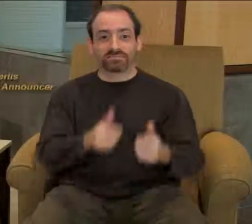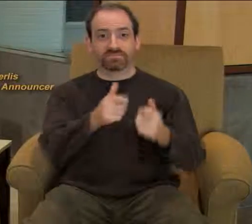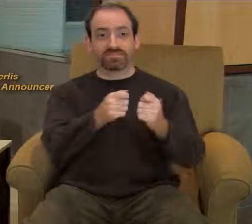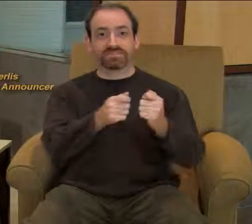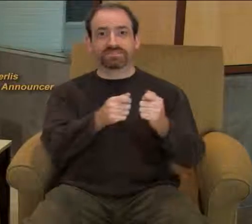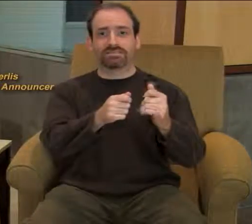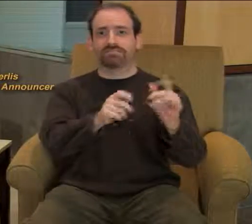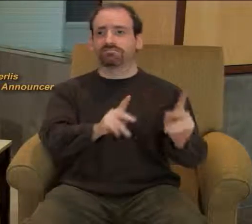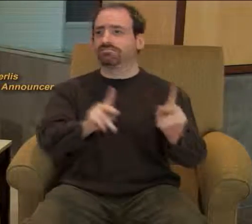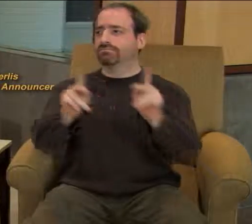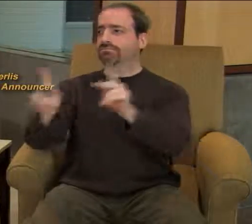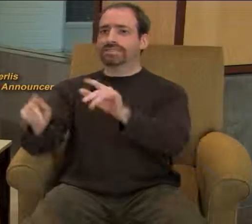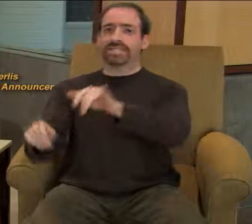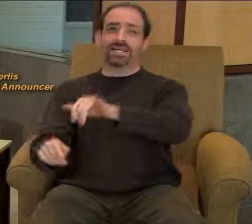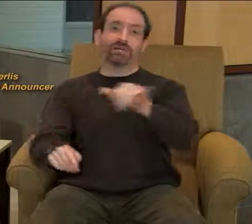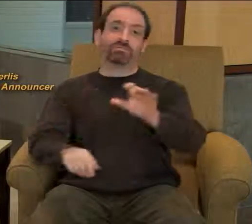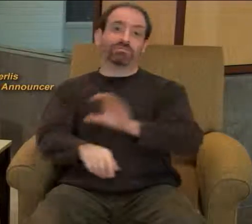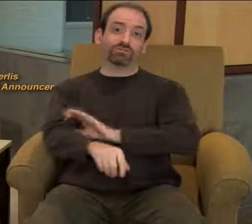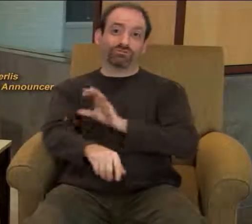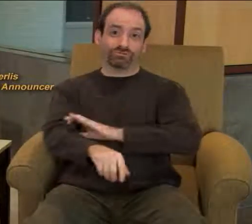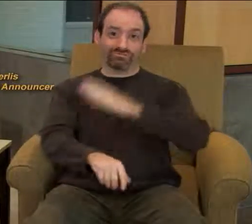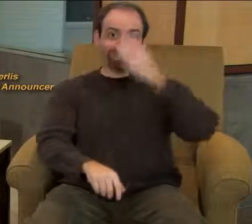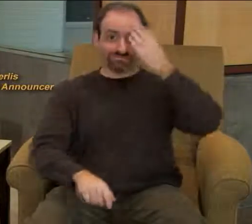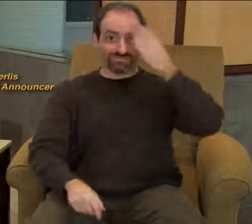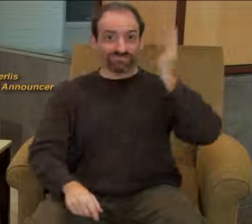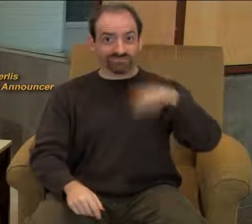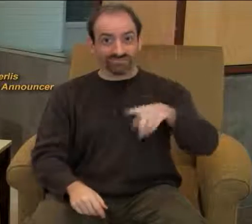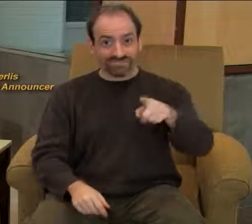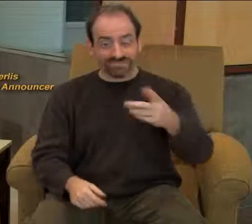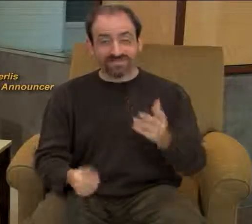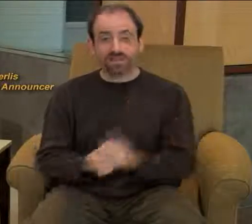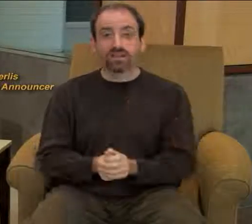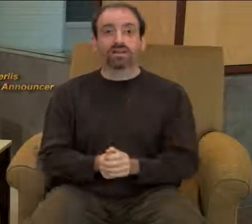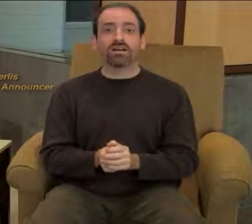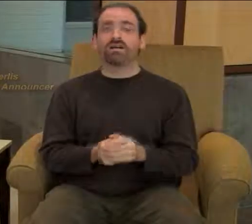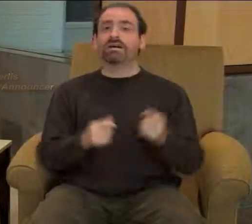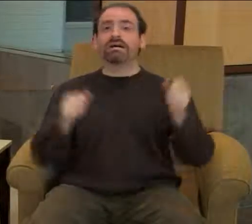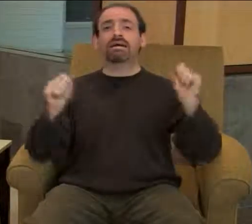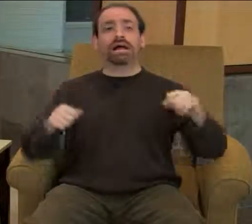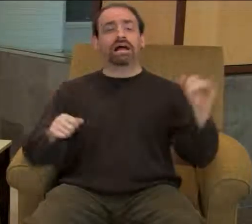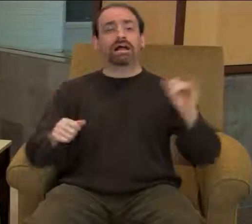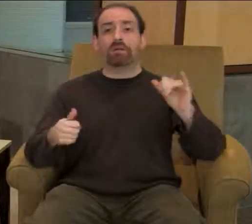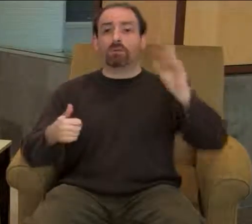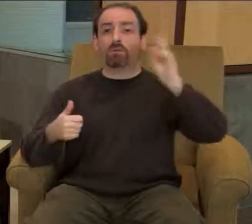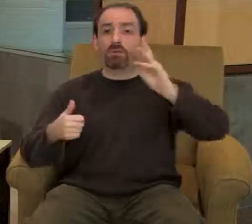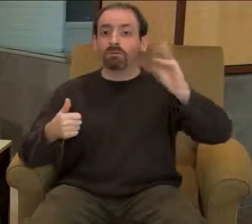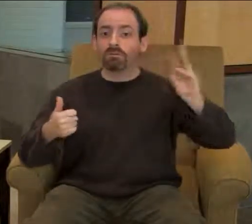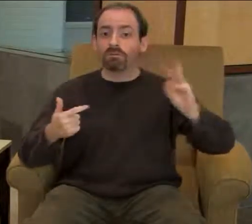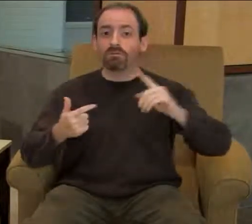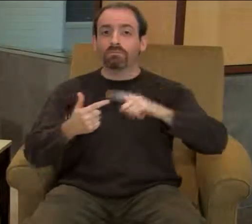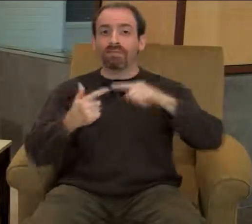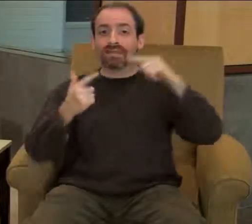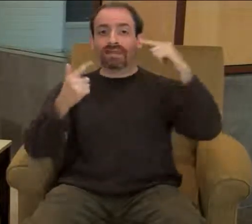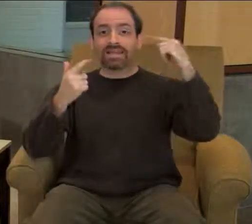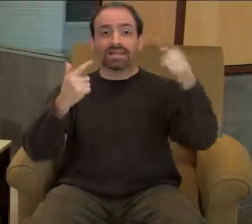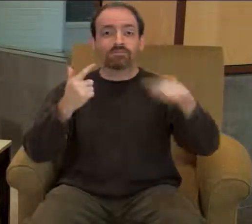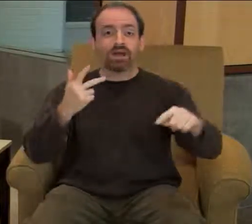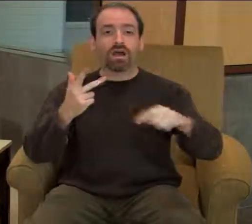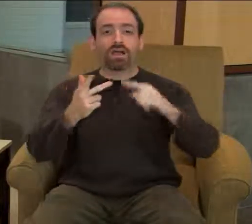Pagers, also known as wireless devices, are like portable desk computers. Because they can do so much more than just handle text messages. You can go on the world wide web, do emails,